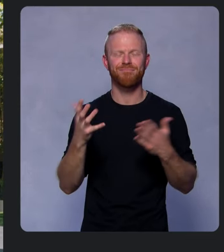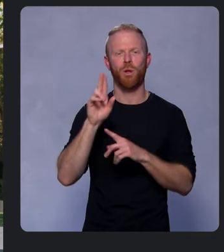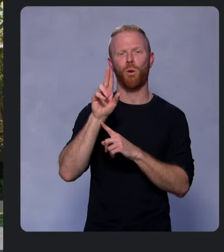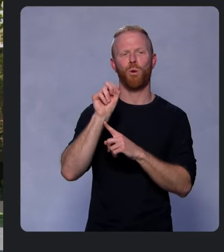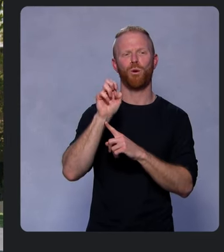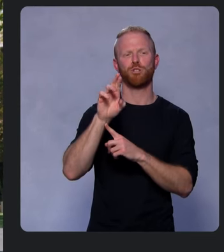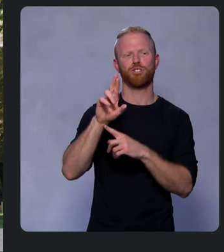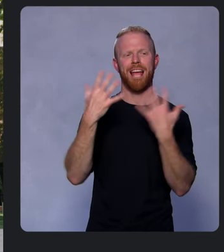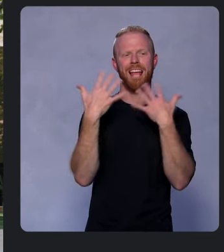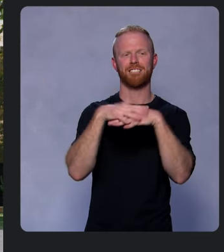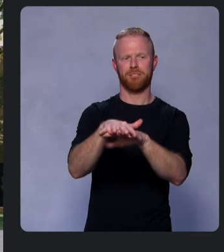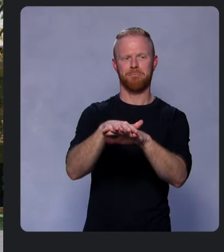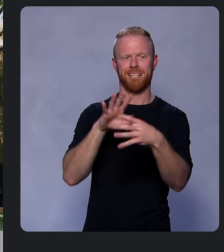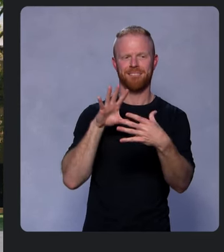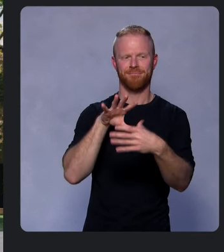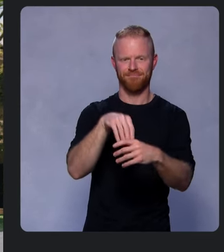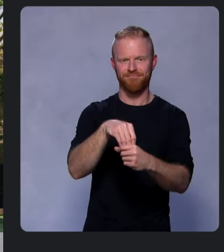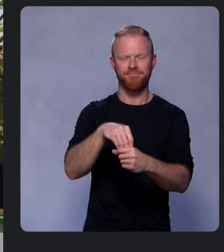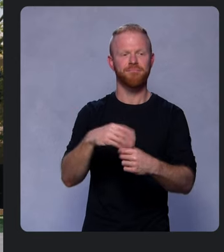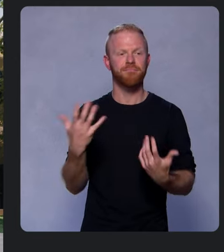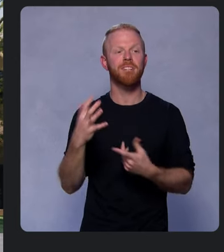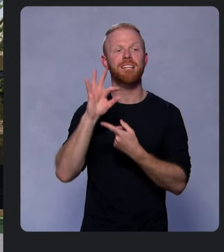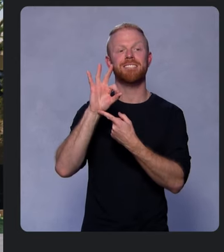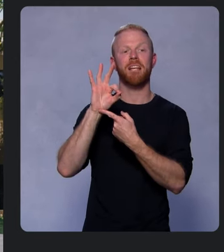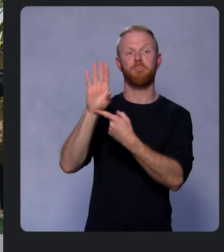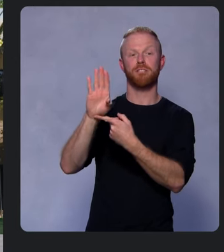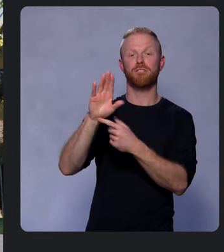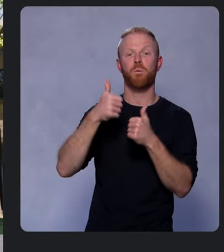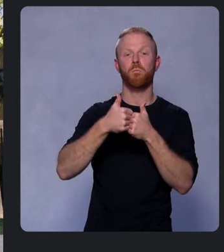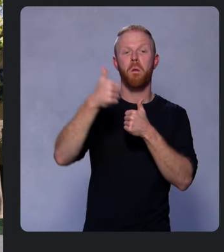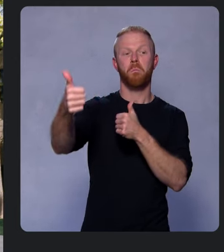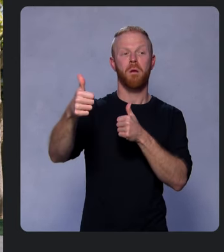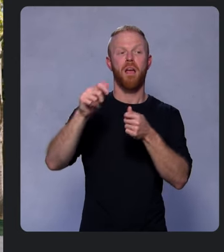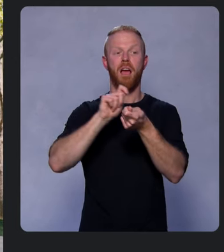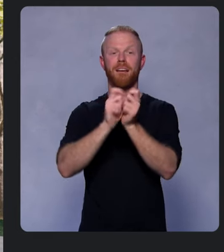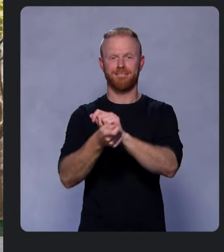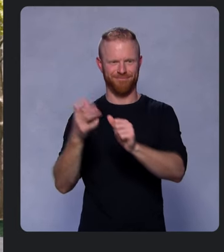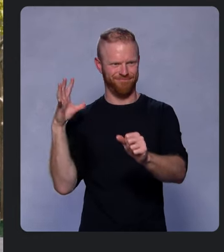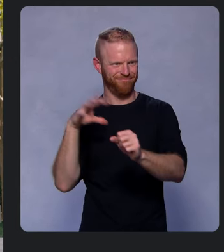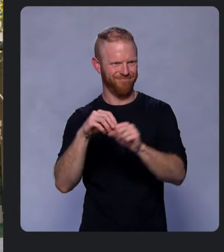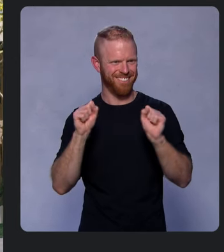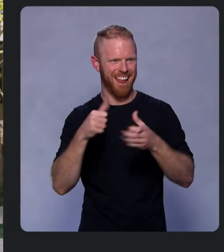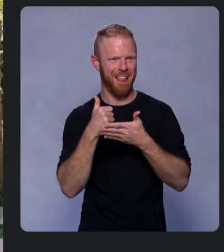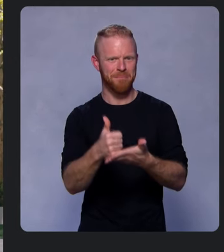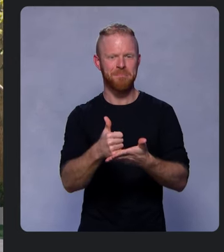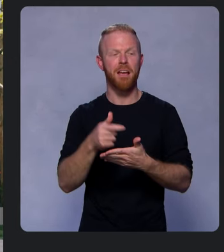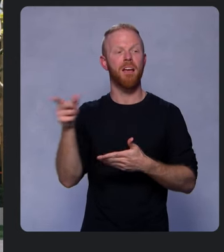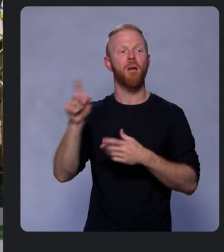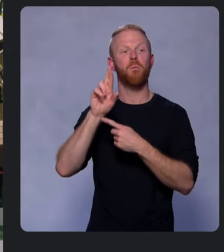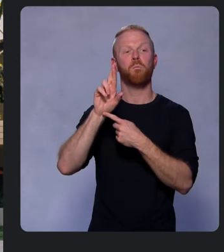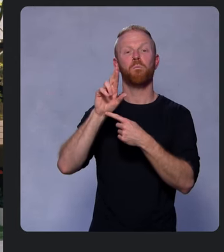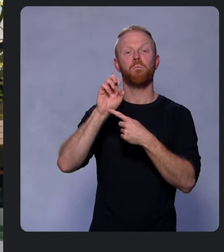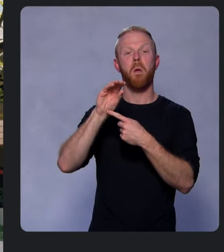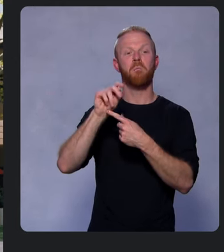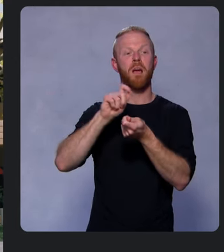and that's where Firebase Remote Config comes in. Remote Config lets you update the behavior in appearance